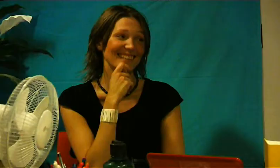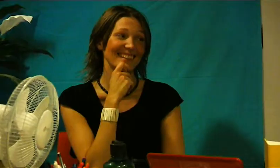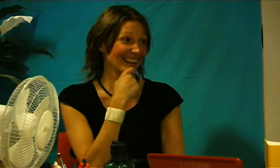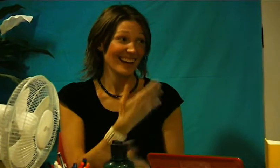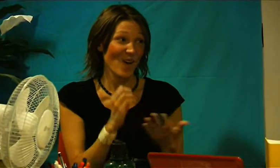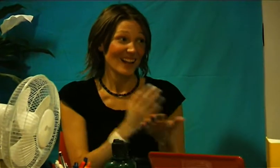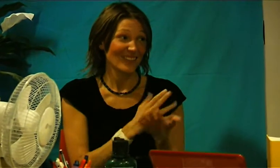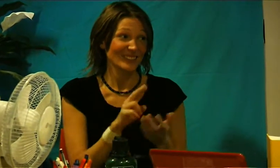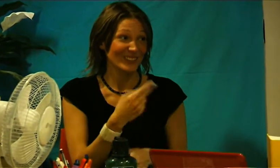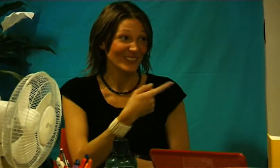Aren't you unfair now?